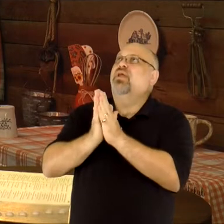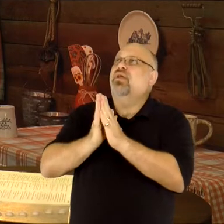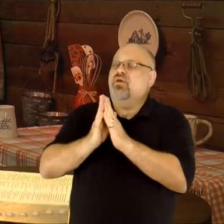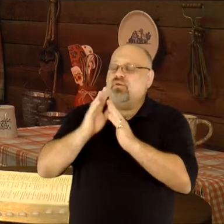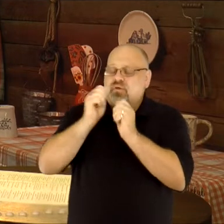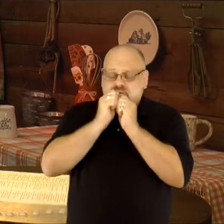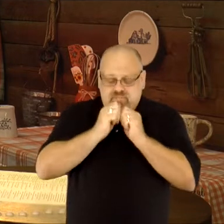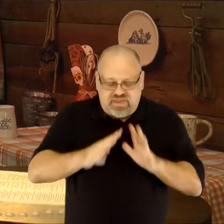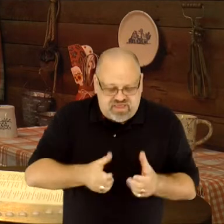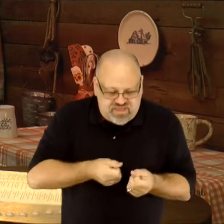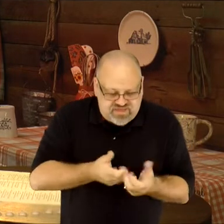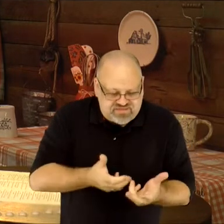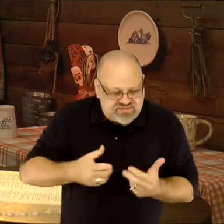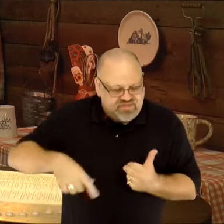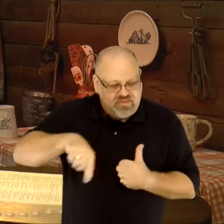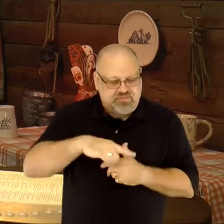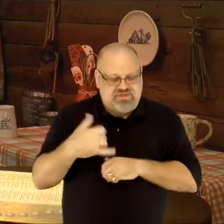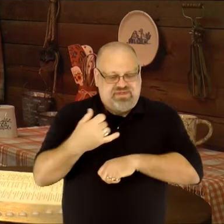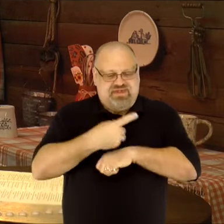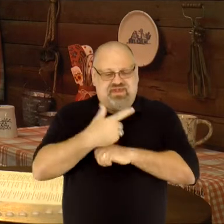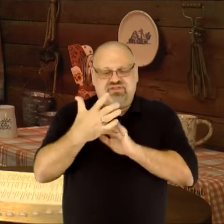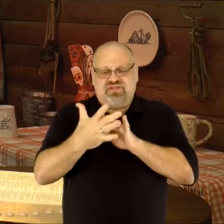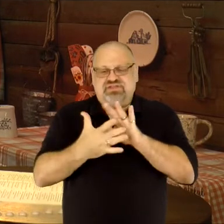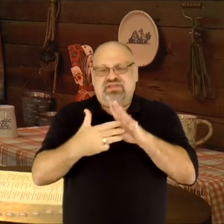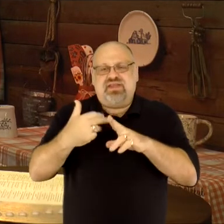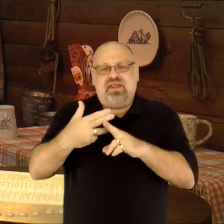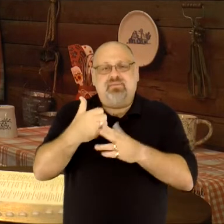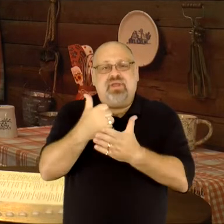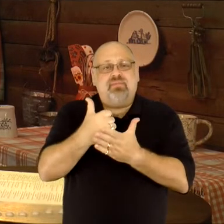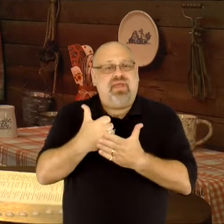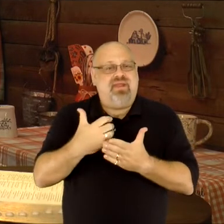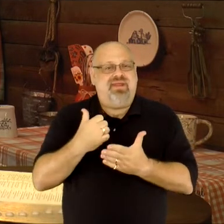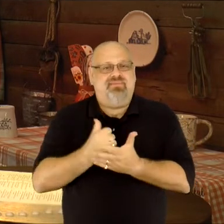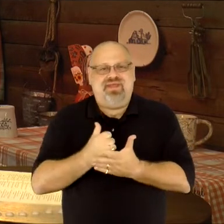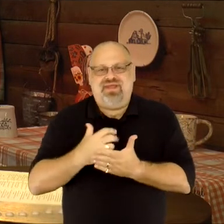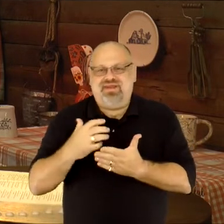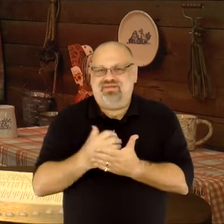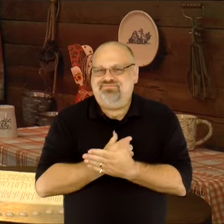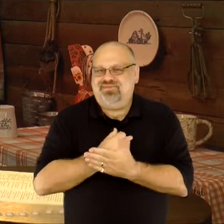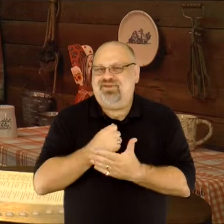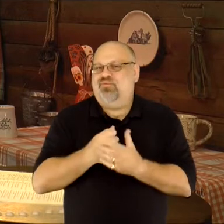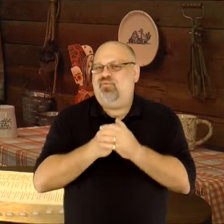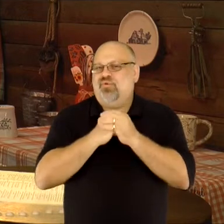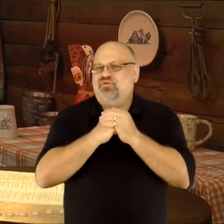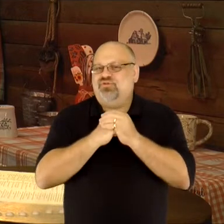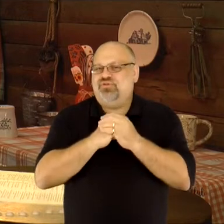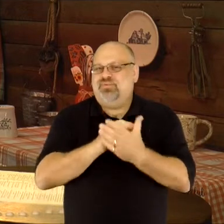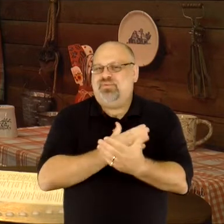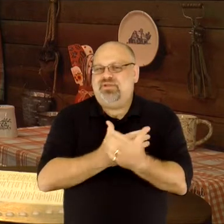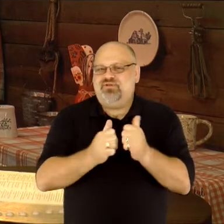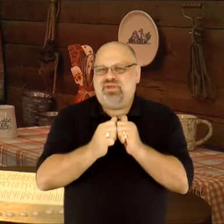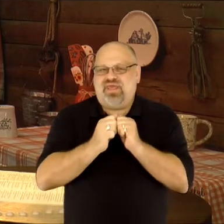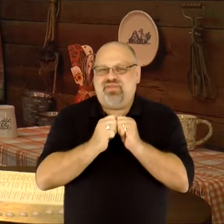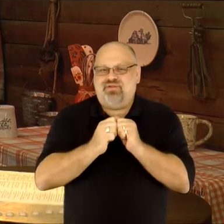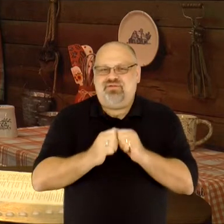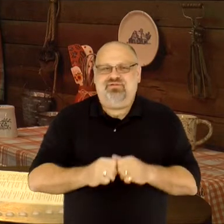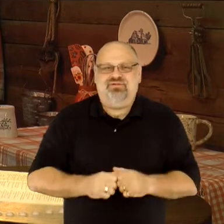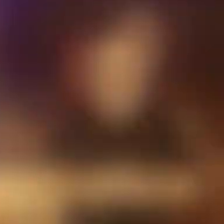Your blessings on them today. In Jesus Name. Amen. Amen. Let's take a few minutes and worship together.